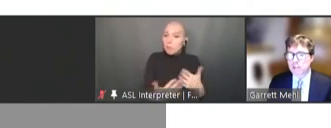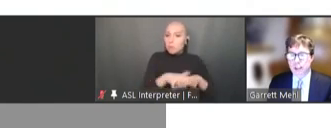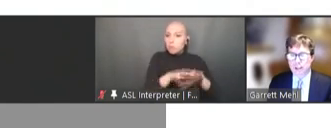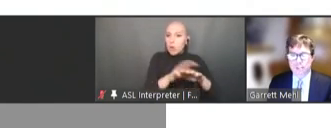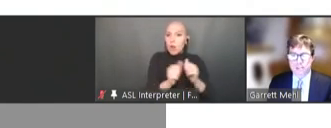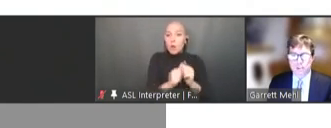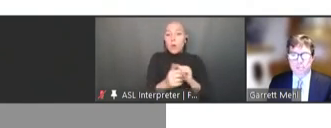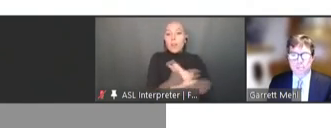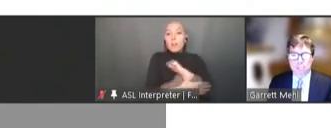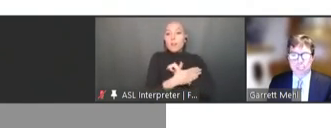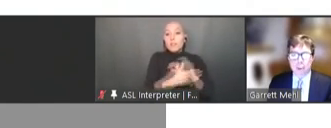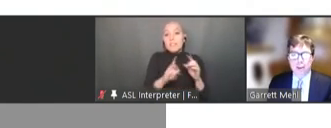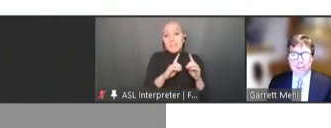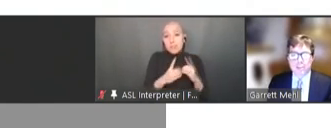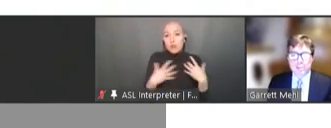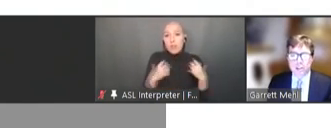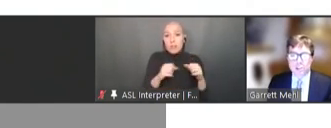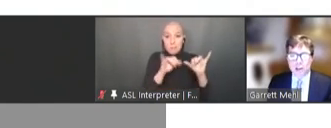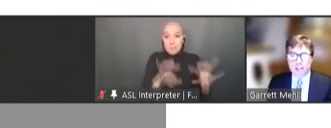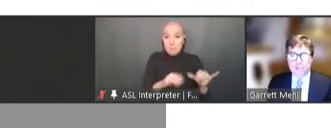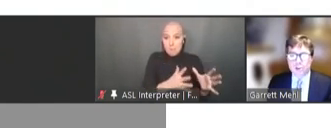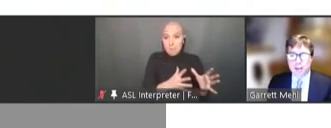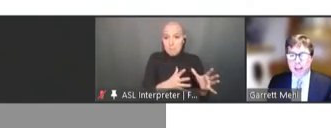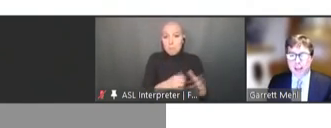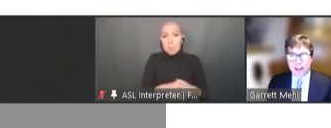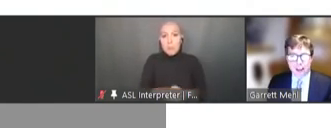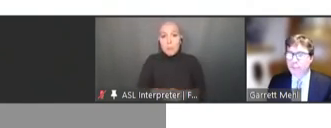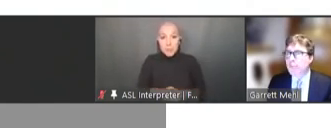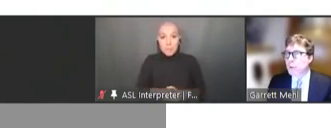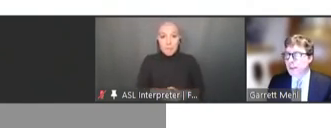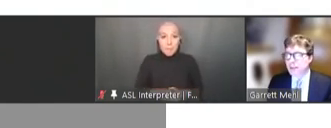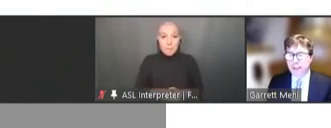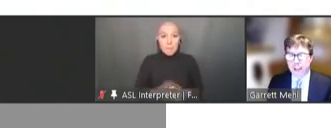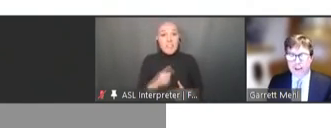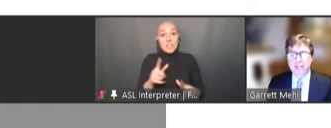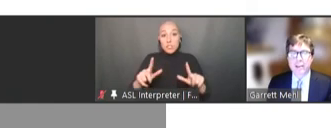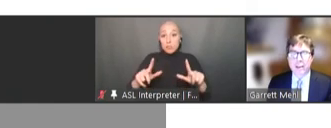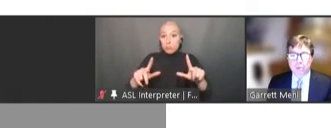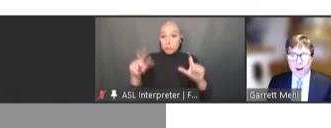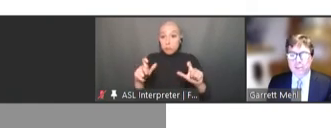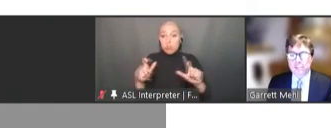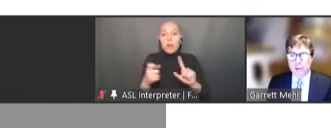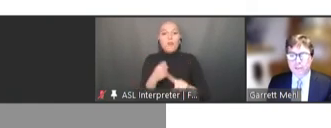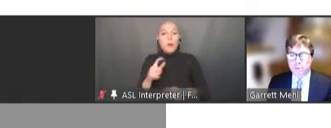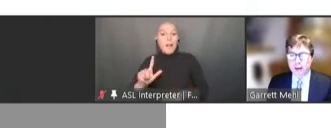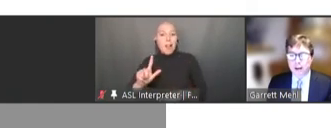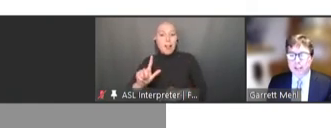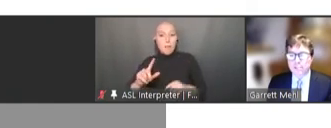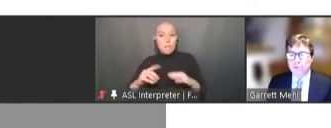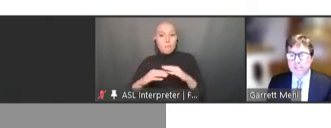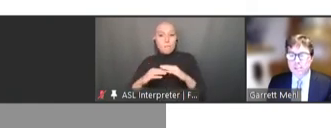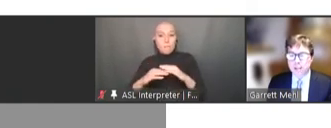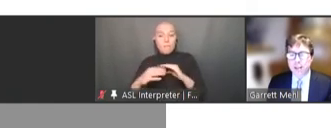health system. This screen shot is from an L4 layer reference software and, as you can see,